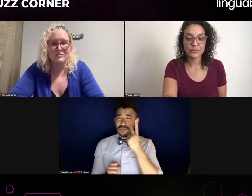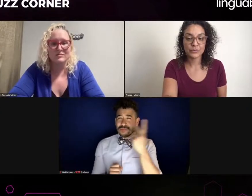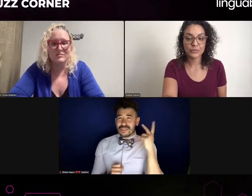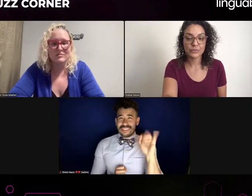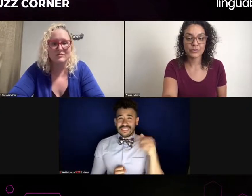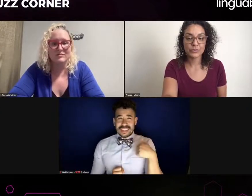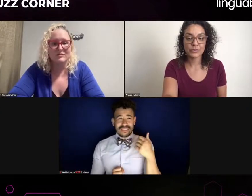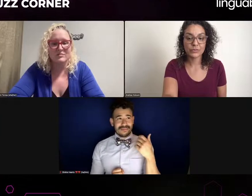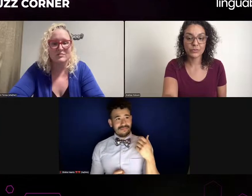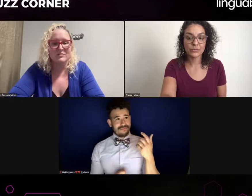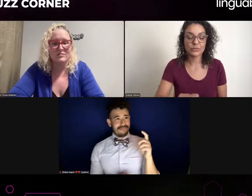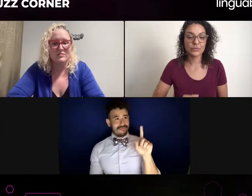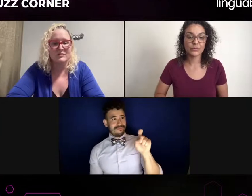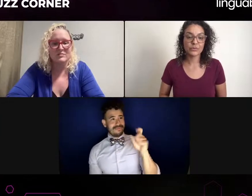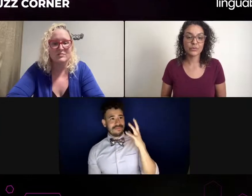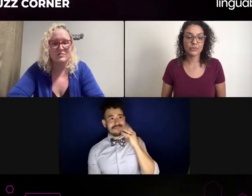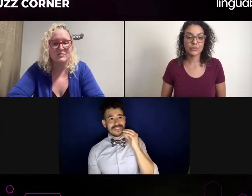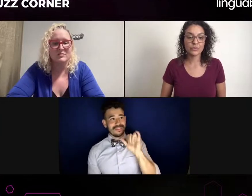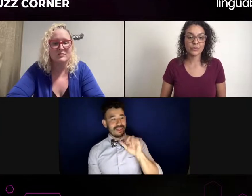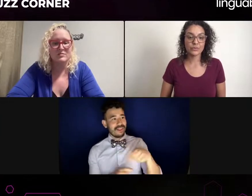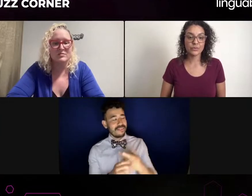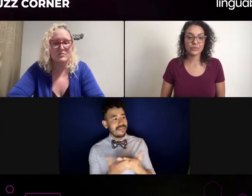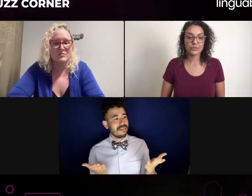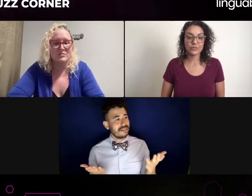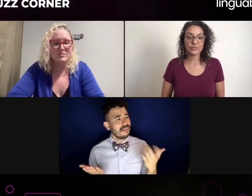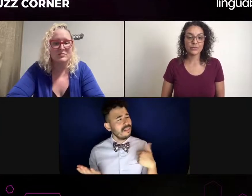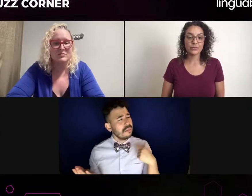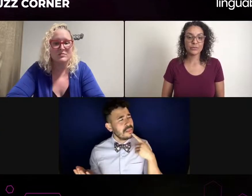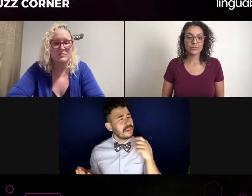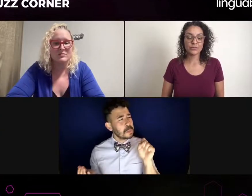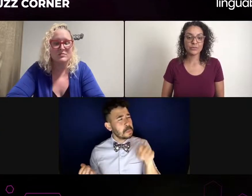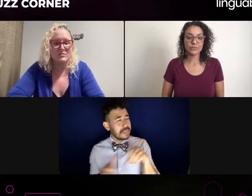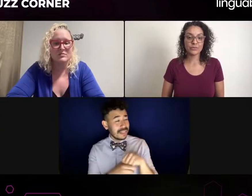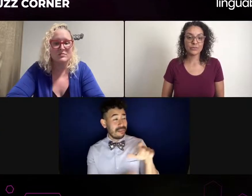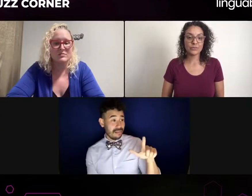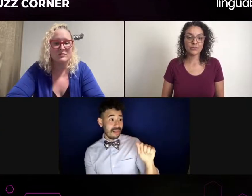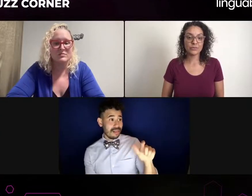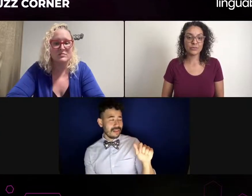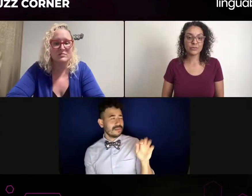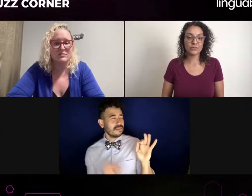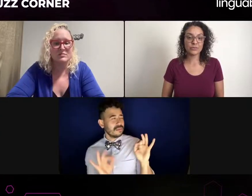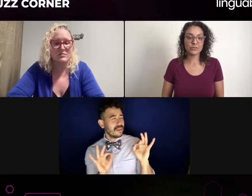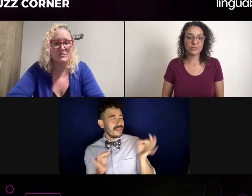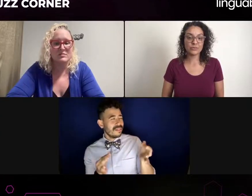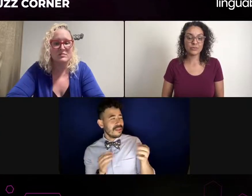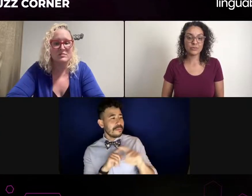which actor you want if it was the same,